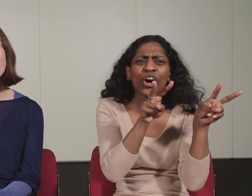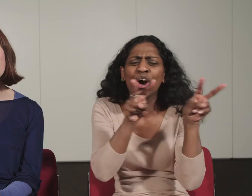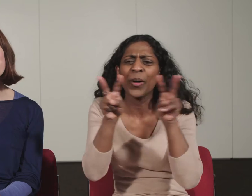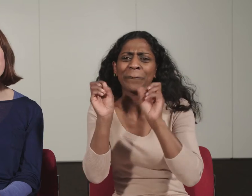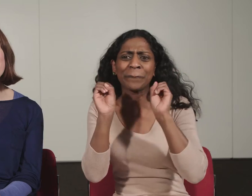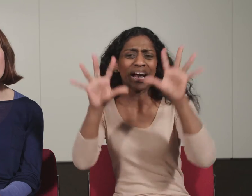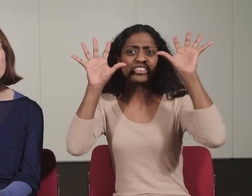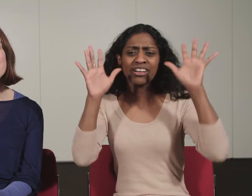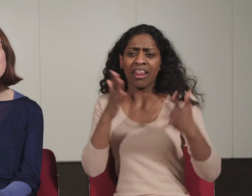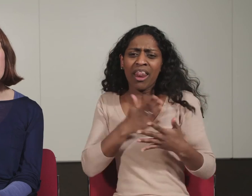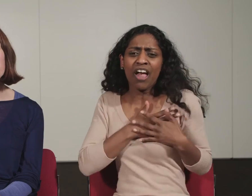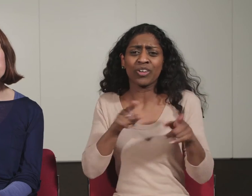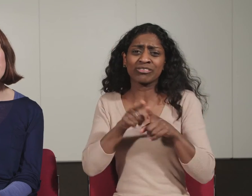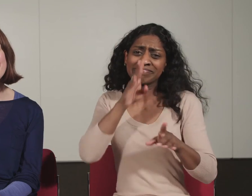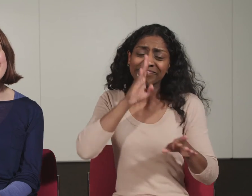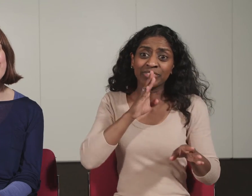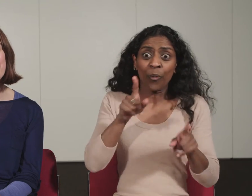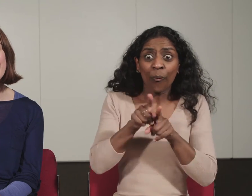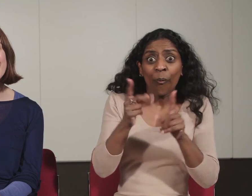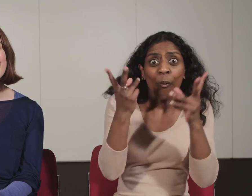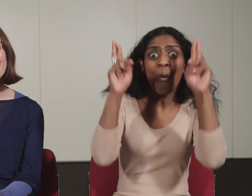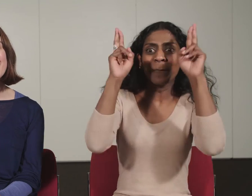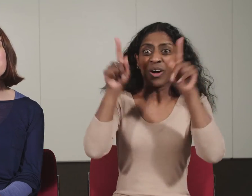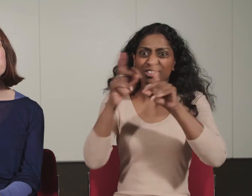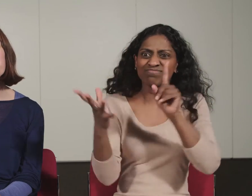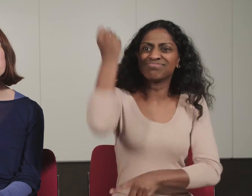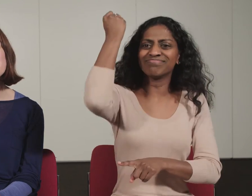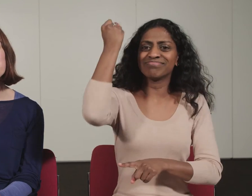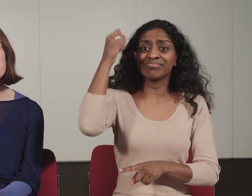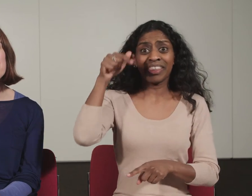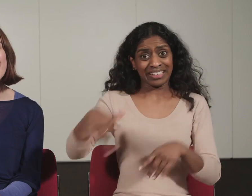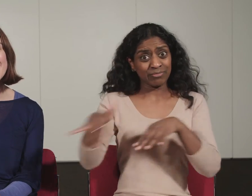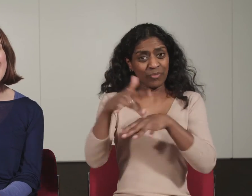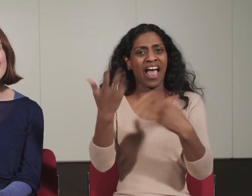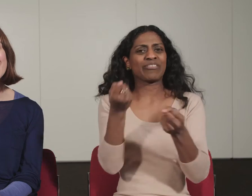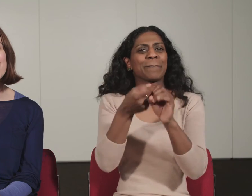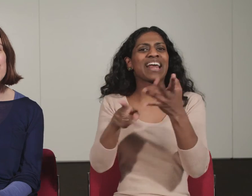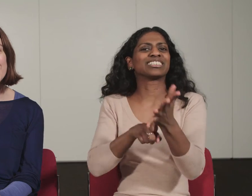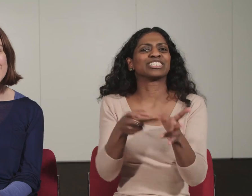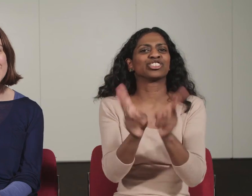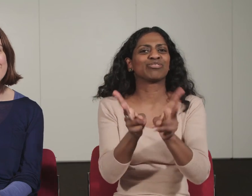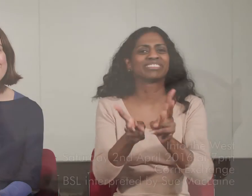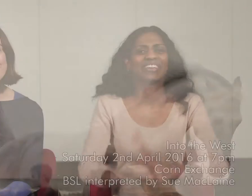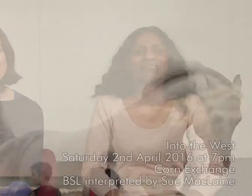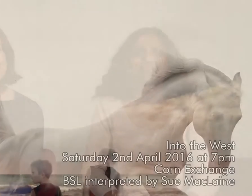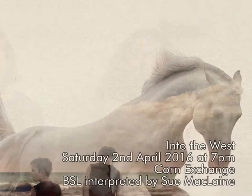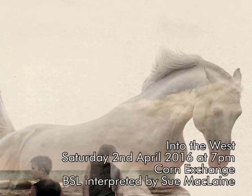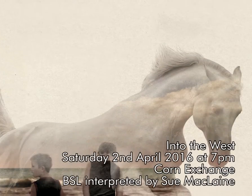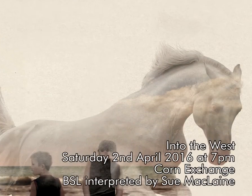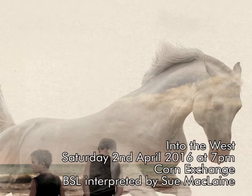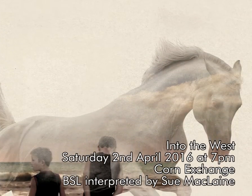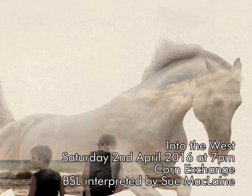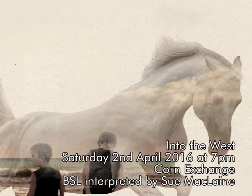love and loss, hope and discovery. This performance will be BSL interpreted.